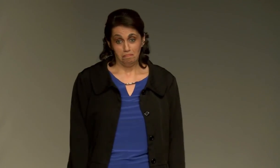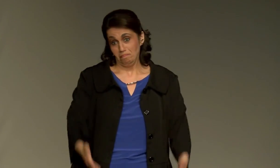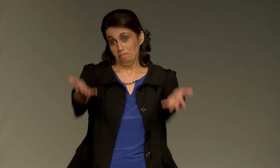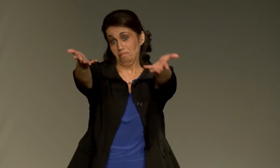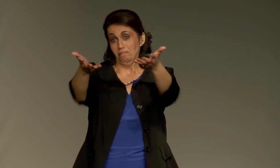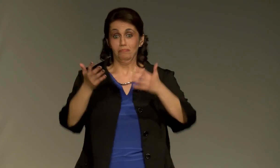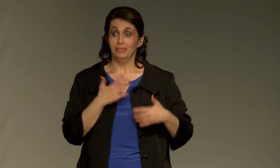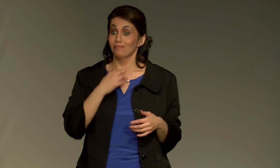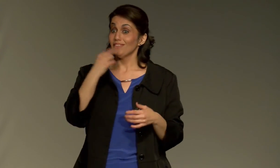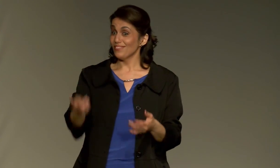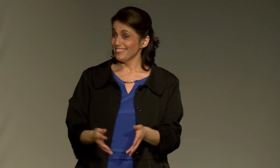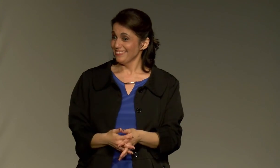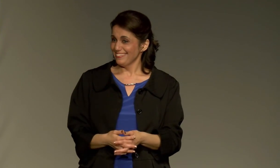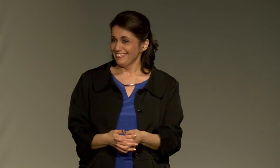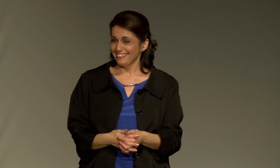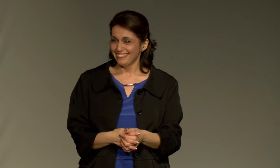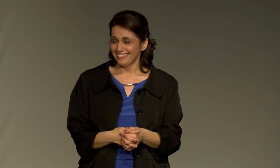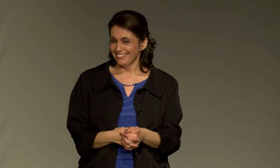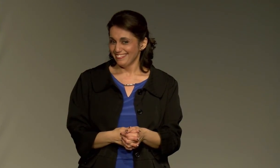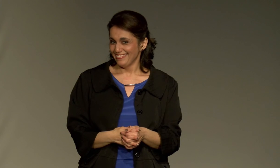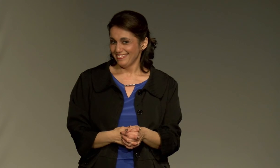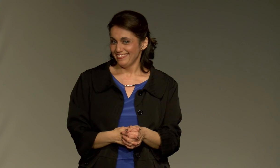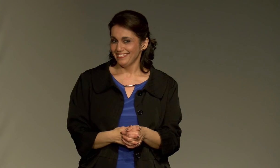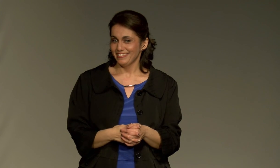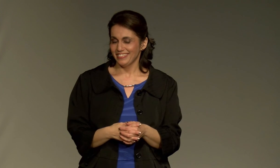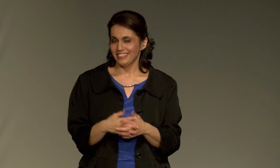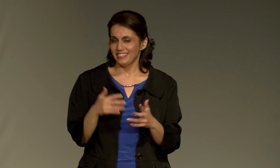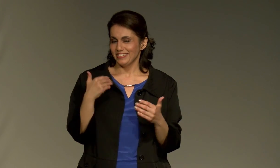I never know who I'm going to get when I call video relay service.